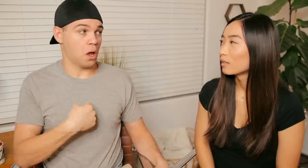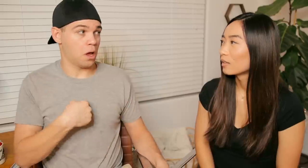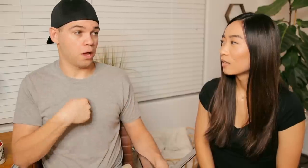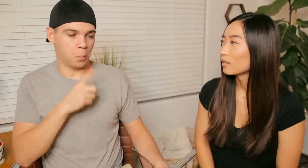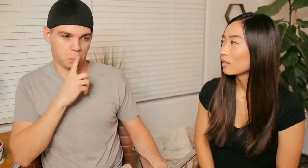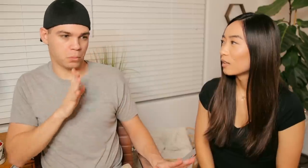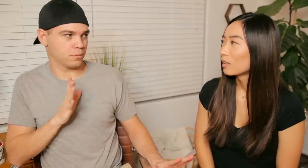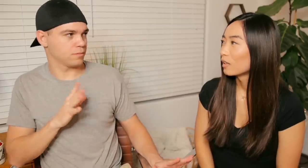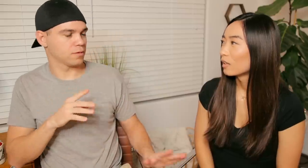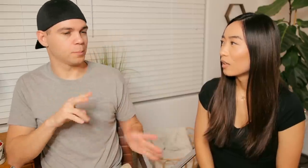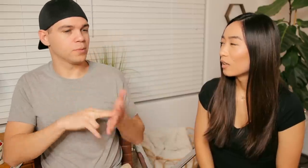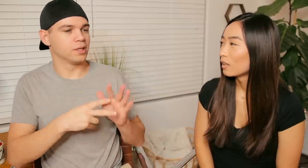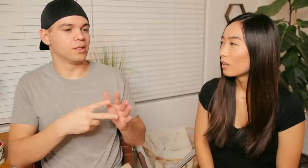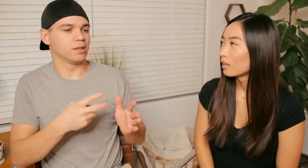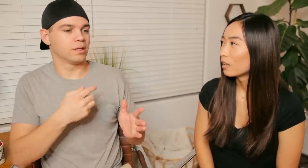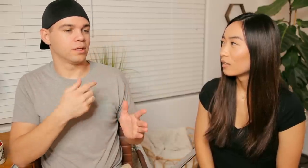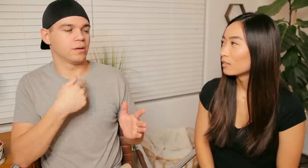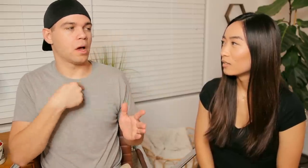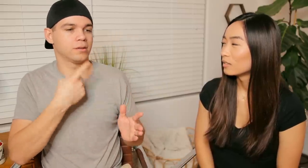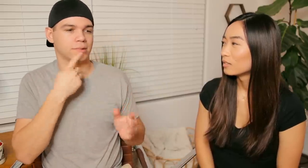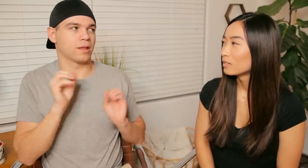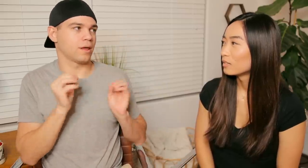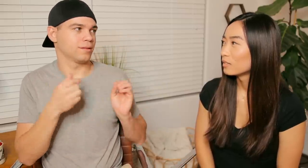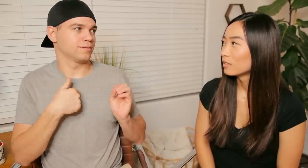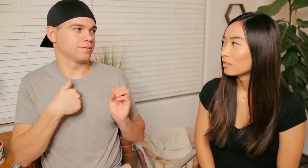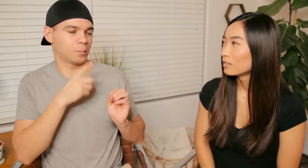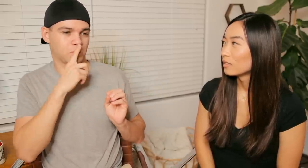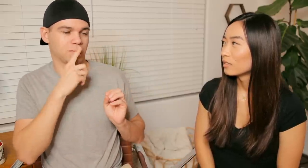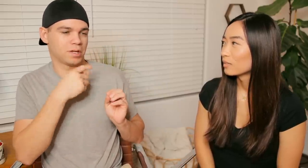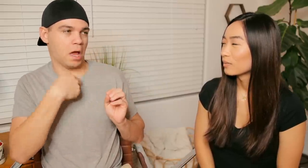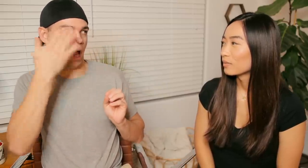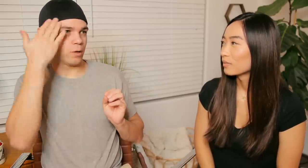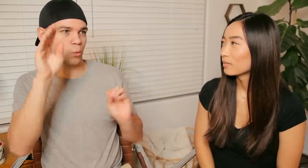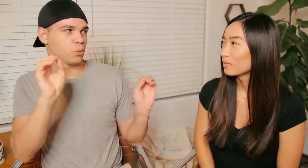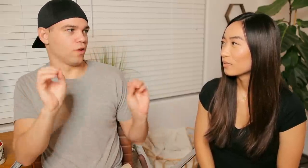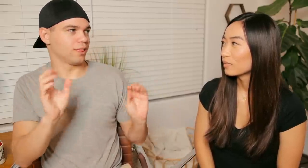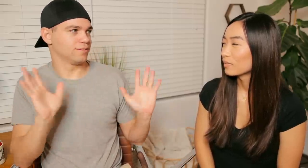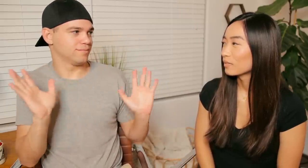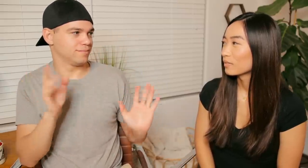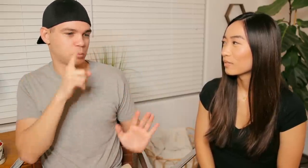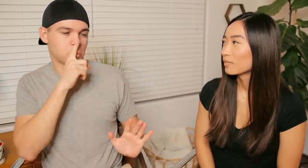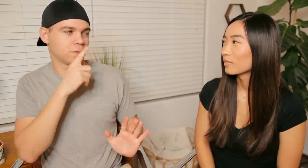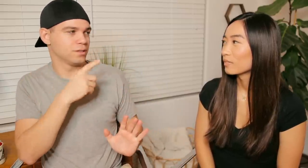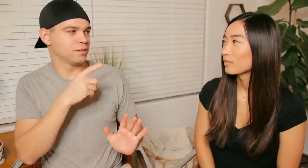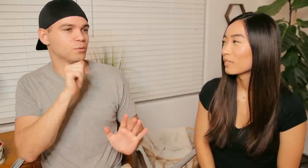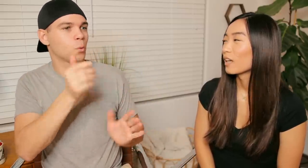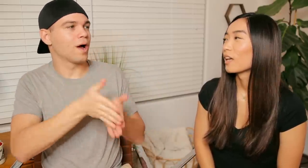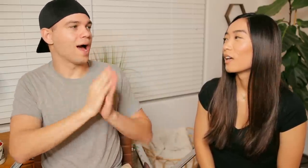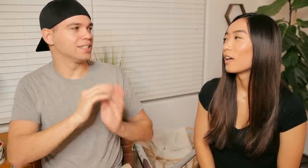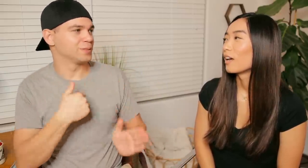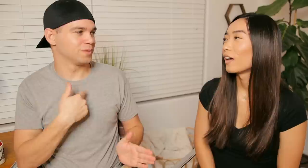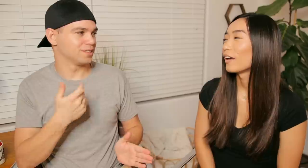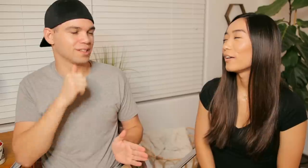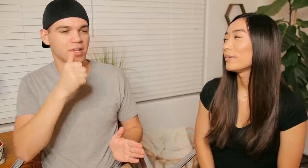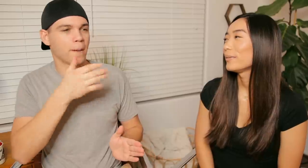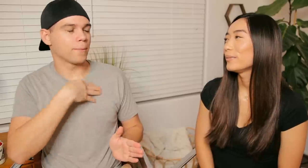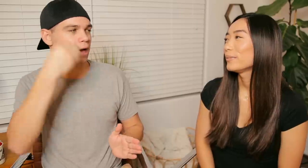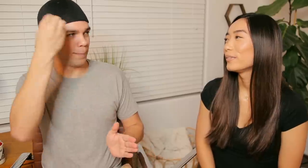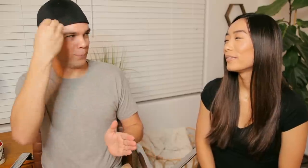R: "I shh" means I say nothing I don't know anything "Don't ask me" E: oh...